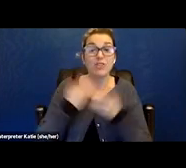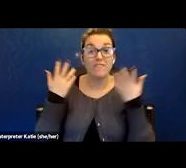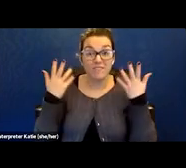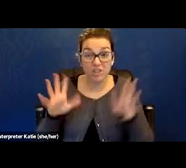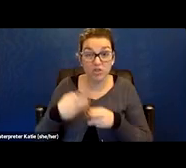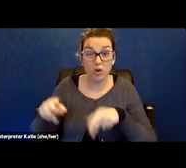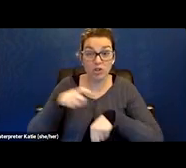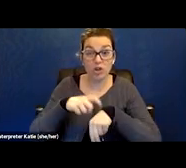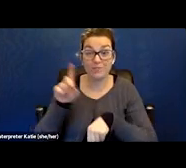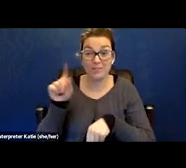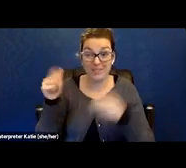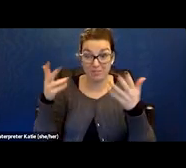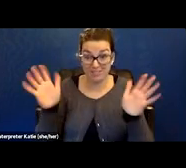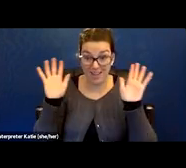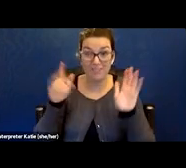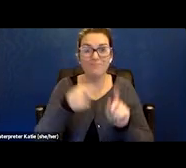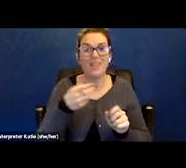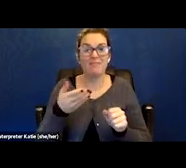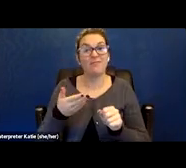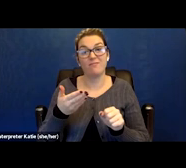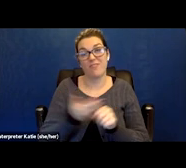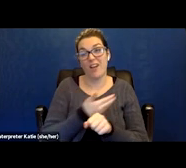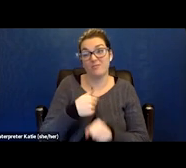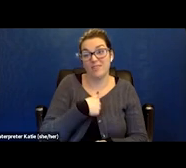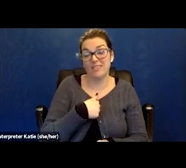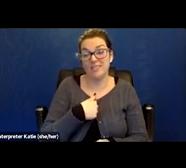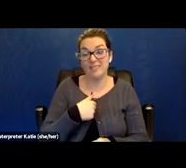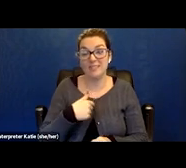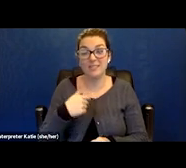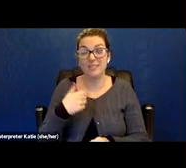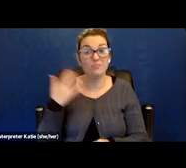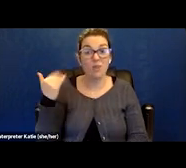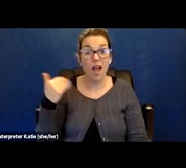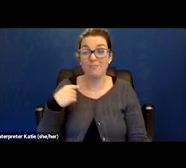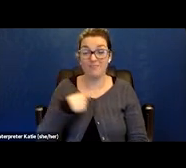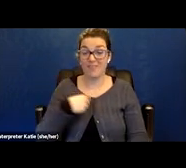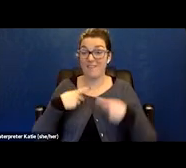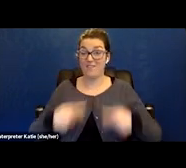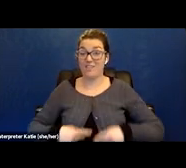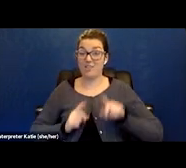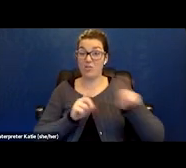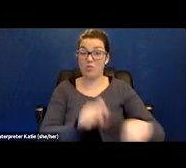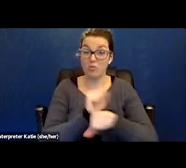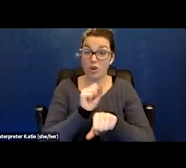because I was obviously unable to physically go to work. I was still in and out of hospital, home treatment.